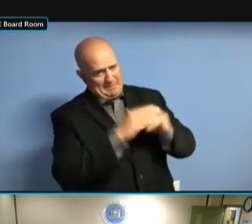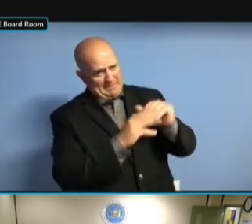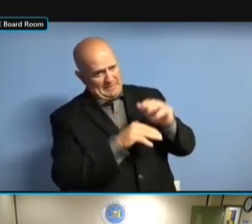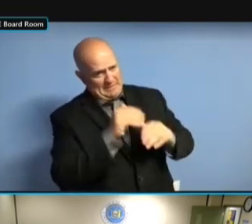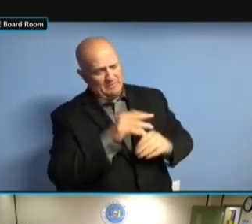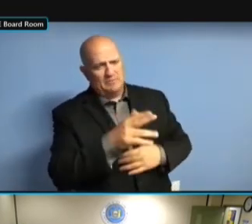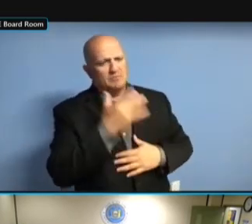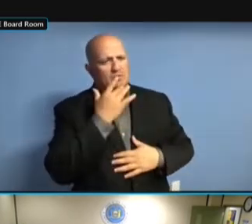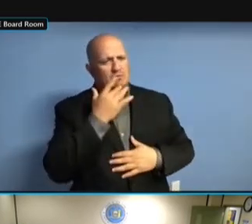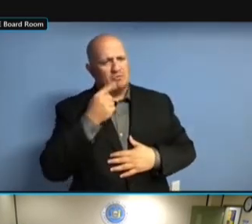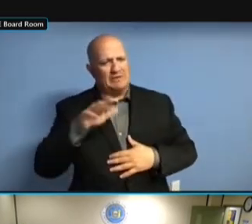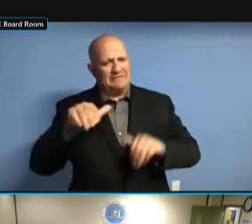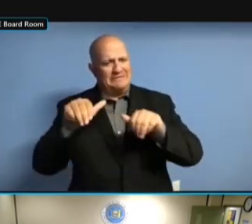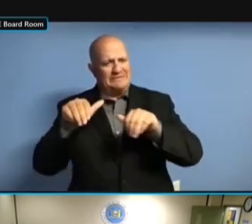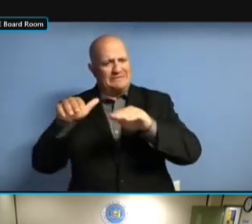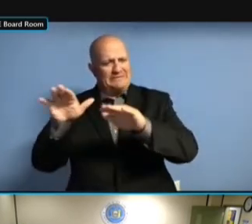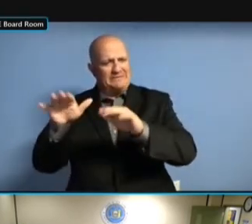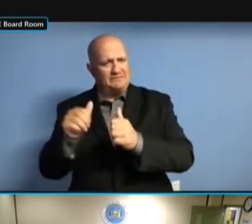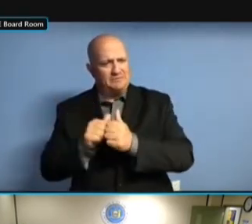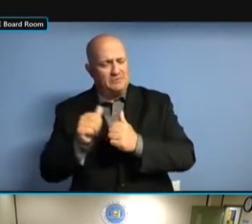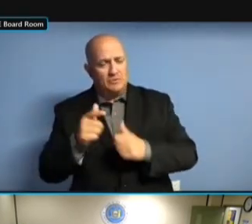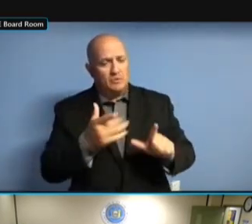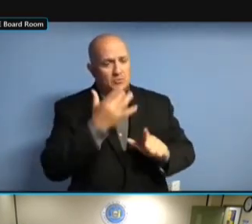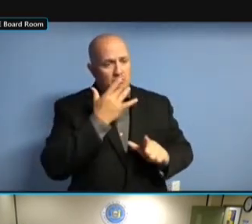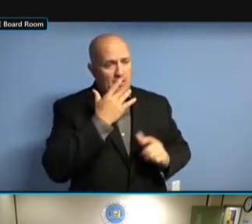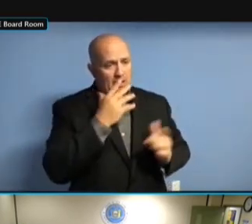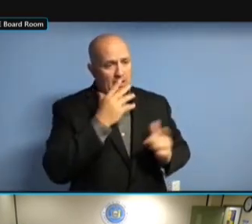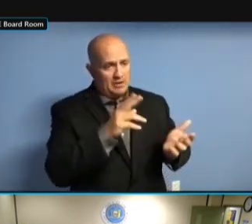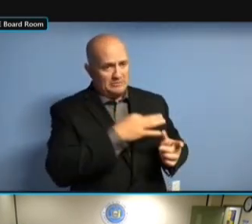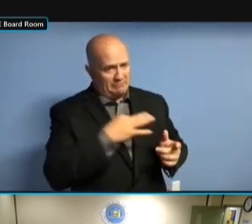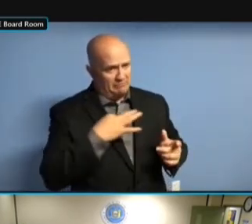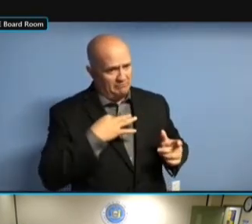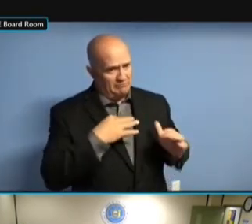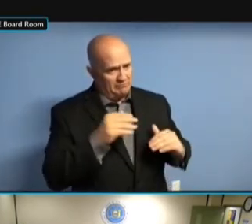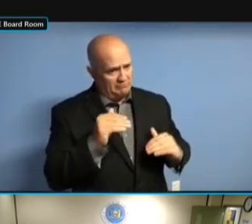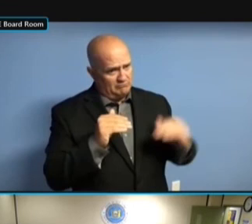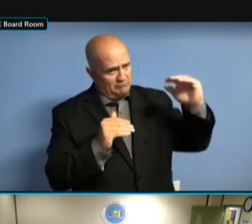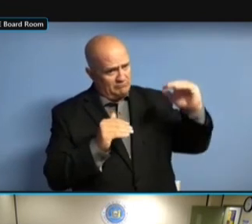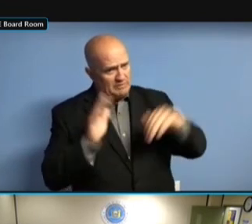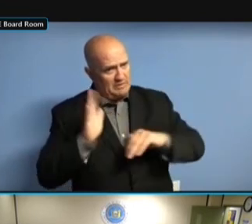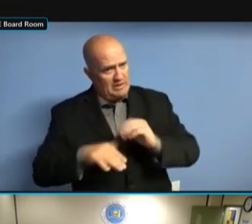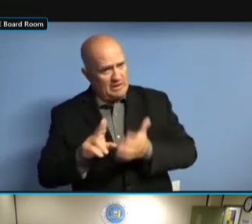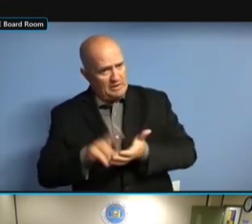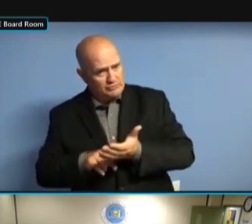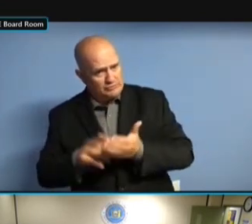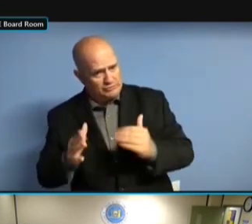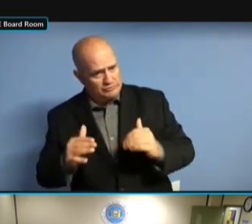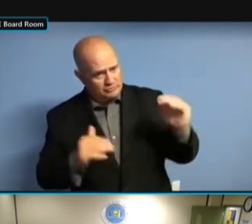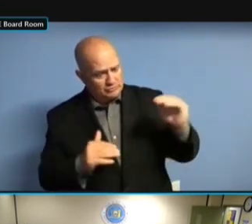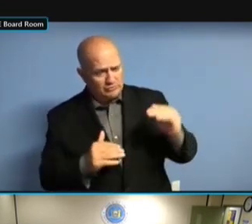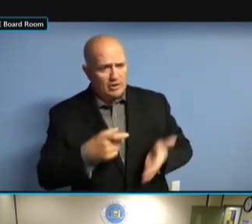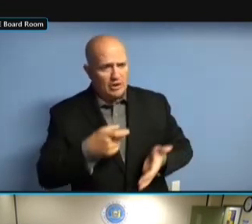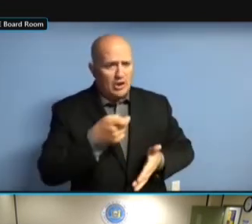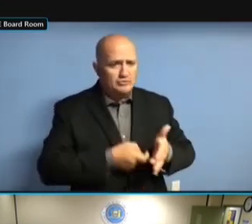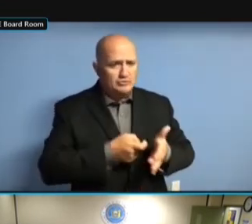CONTRACTORS? AND WOULD THAT CONTRACTORS? AND WOULD THAT BE CONTRACTORS? AND WOULD THAT BE LESS CONTRACTORS? AND WOULD THAT BE LESS COSTLY AND WOULD THAT BE LESS COSTLY AND WOULD THAT BE LESS COSTLY THAN AND WOULD THAT BE LESS COSTLY THAN -- AND WOULD THAT BE LESS COSTLY THAN -- AND AND WOULD THAT BE LESS COSTLY THAN -- AND ACCOMPLISH AND WOULD THAT BE LESS COSTLY THAN -- AND ACCOMPLISH THE AND WOULD THAT BE LESS COSTLY THAN -- AND ACCOMPLISH THE SAME THAN -- AND ACCOMPLISH THE SAME THAN -- AND ACCOMPLISH THE SAME THING THAN -- AND ACCOMPLISH THE SAME THING THAN THAN -- AND ACCOMPLISH THE SAME THING THAN WHAT THAN -- AND ACCOMPLISH THE SAME THING THAN WHAT YOU THAN -- AND ACCOMPLISH THE SAME THING THAN WHAT YOU HAVE THAN -- AND ACCOMPLISH THE SAME THING THAN WHAT YOU HAVE RIGHT THING THAN WHAT YOU HAVE RIGHT THING THAN WHAT YOU HAVE RIGHT NOW? NOW? NOW? >> NOW? >> WE NOW? >> WE DO NOW? >> WE DO PAY NOW? >> WE DO PAY MORE